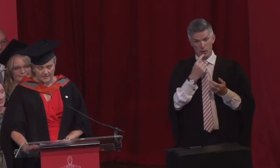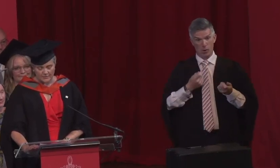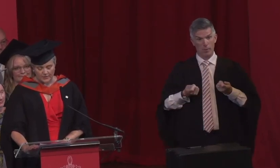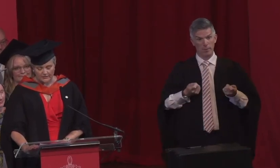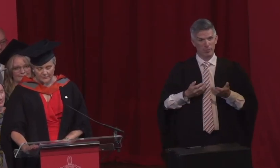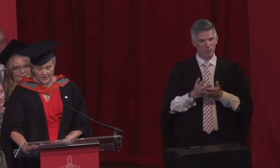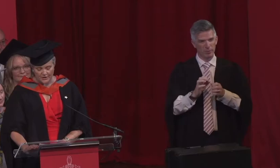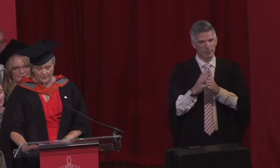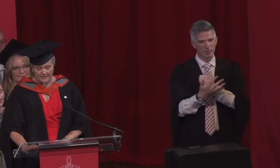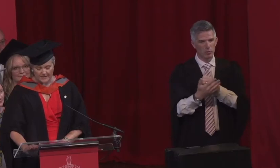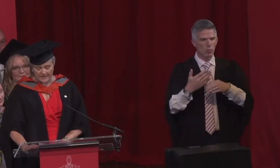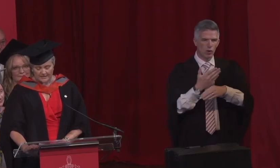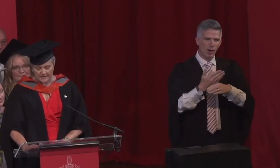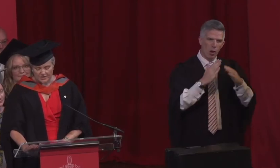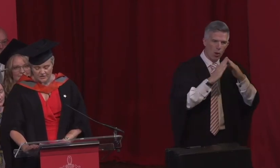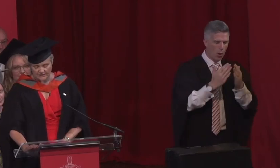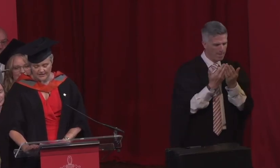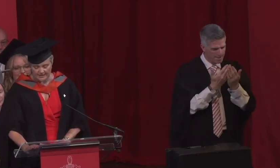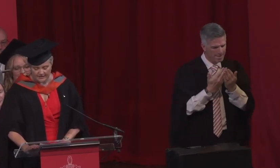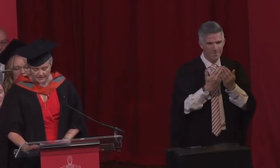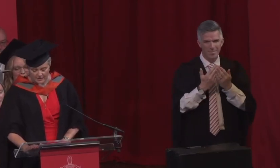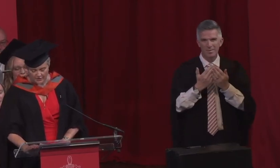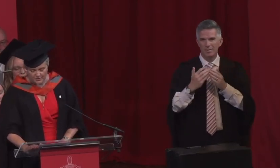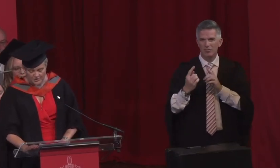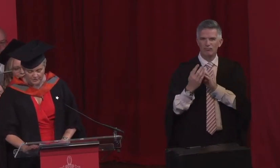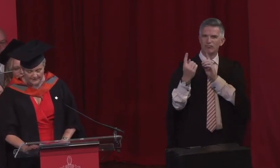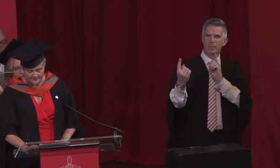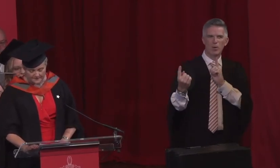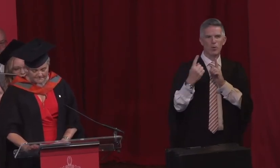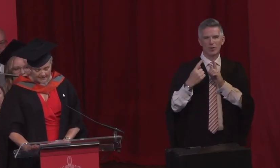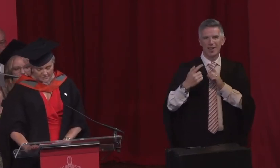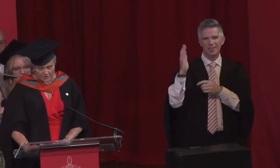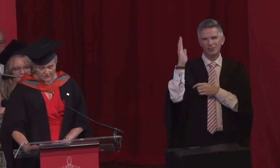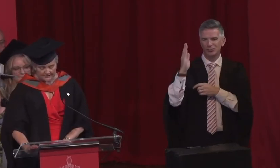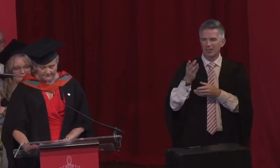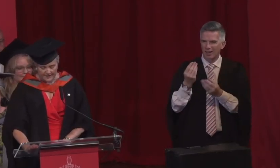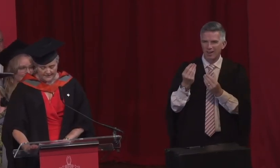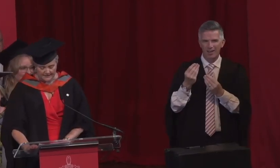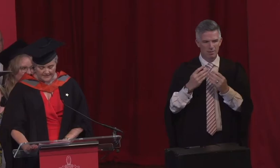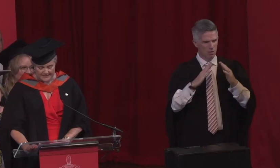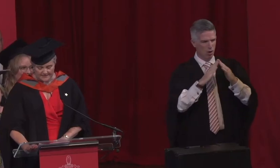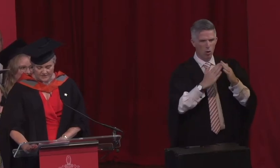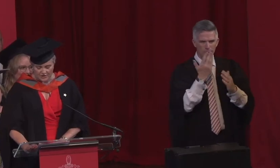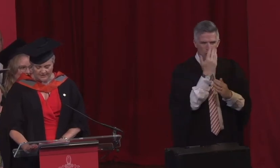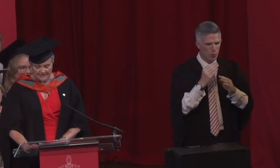working from home, lectures online, homeschooling, juggling family and placements online,